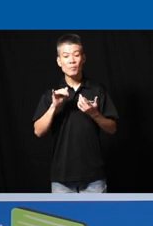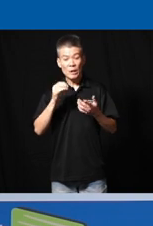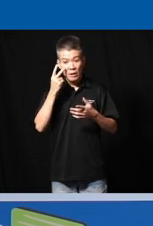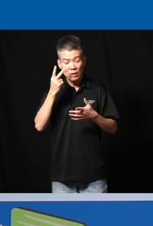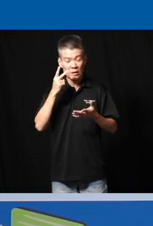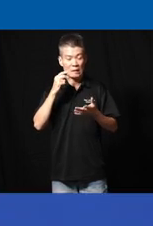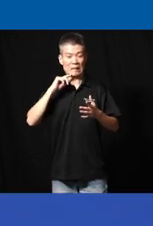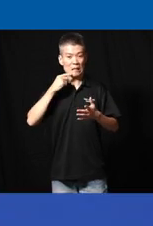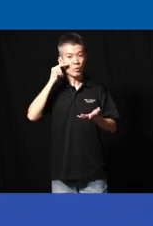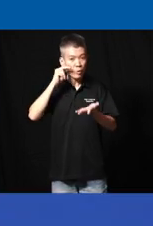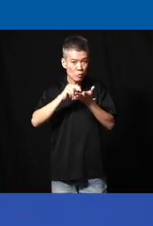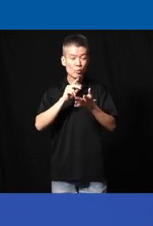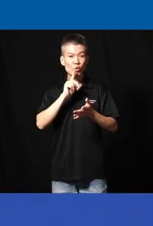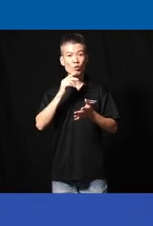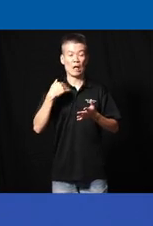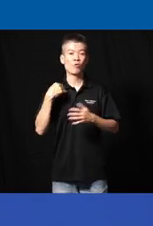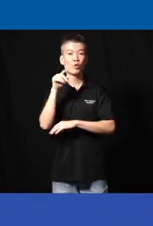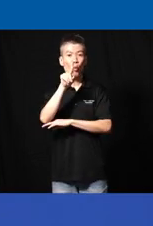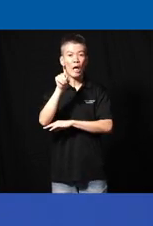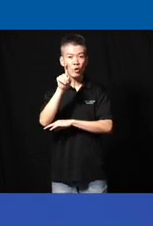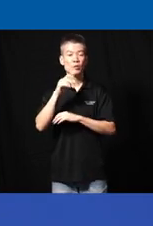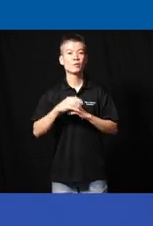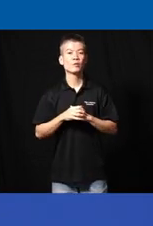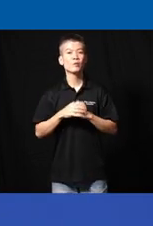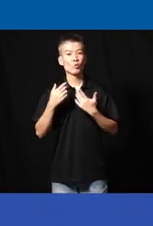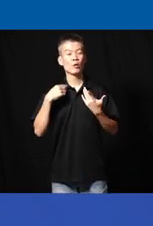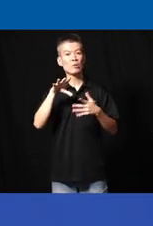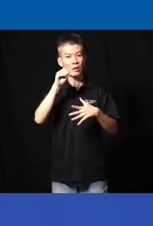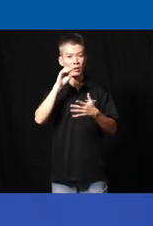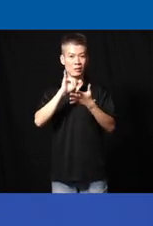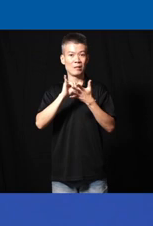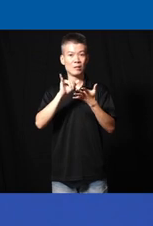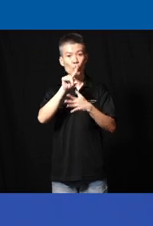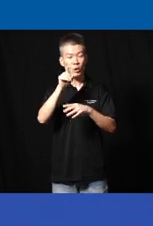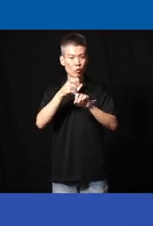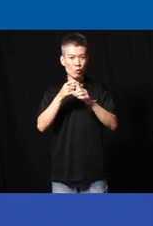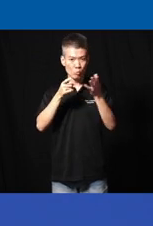I'm sure you will have questions uh uh we can take those questions from you I'll I'll Kickstart the